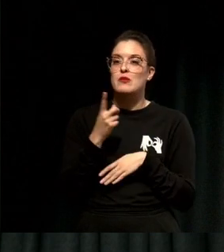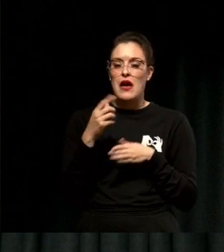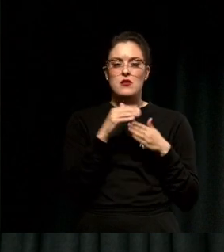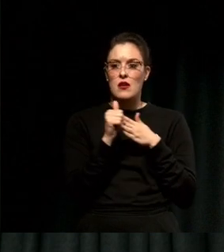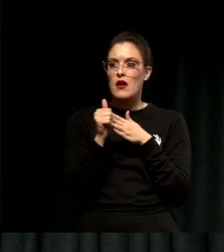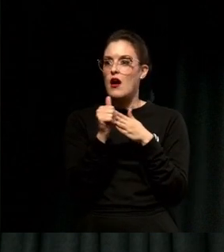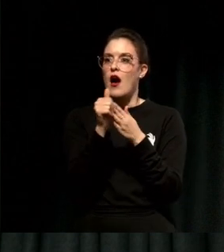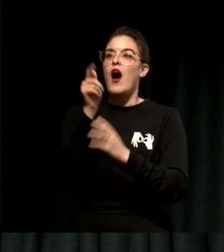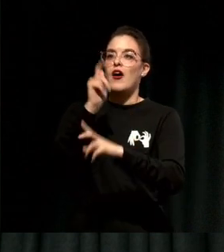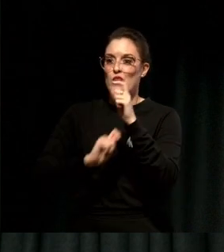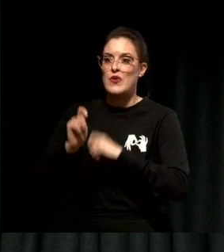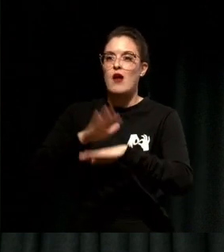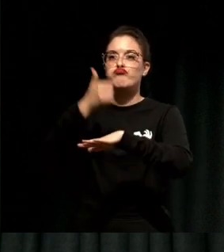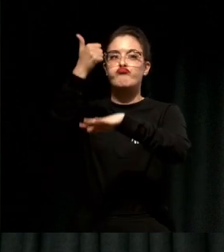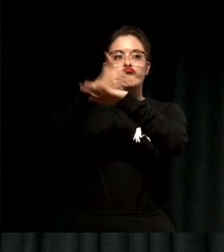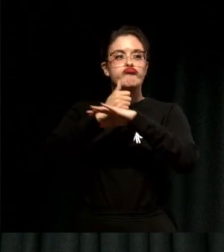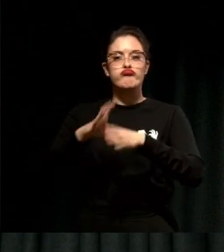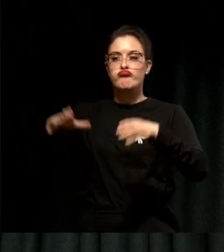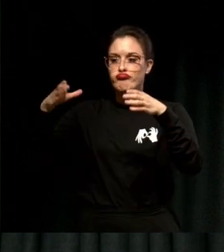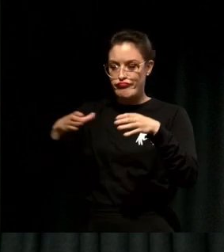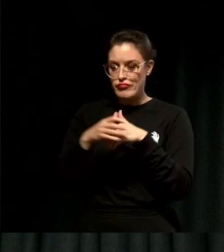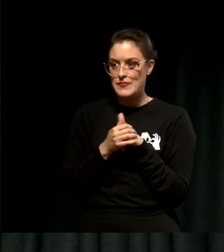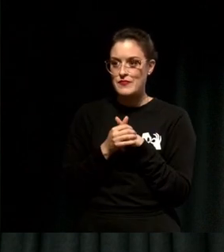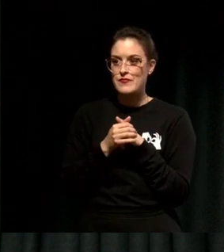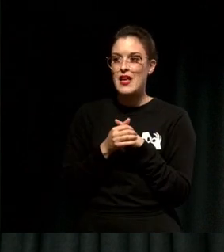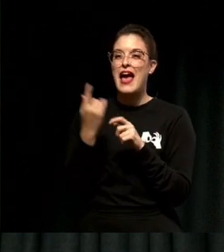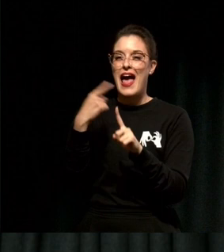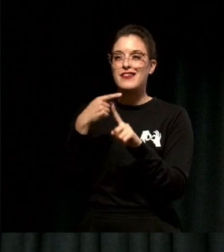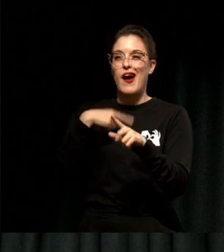and more importantly that led me on a journey to becoming a conscious leader.